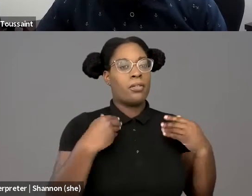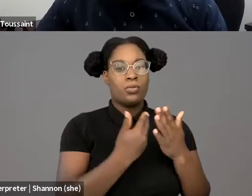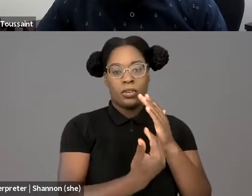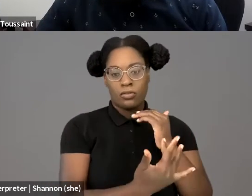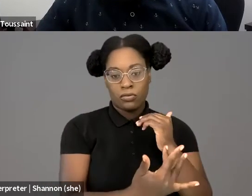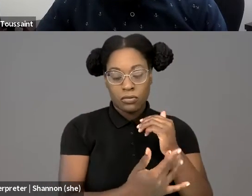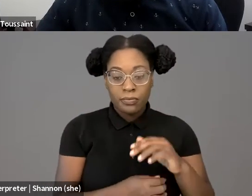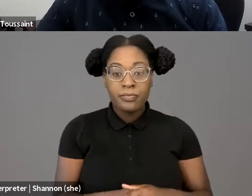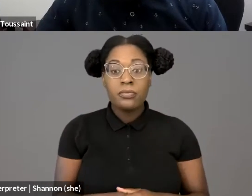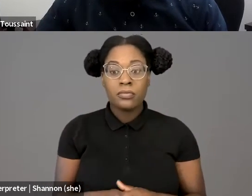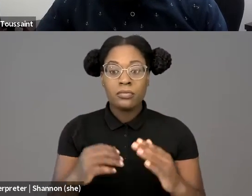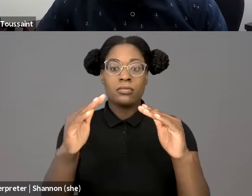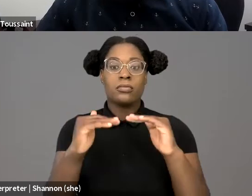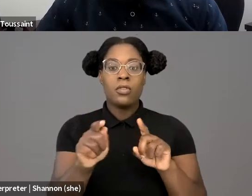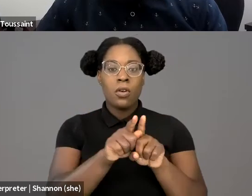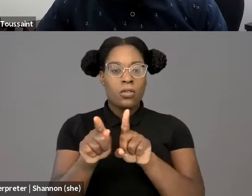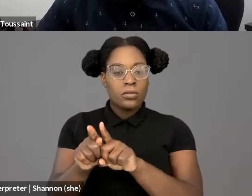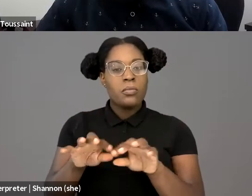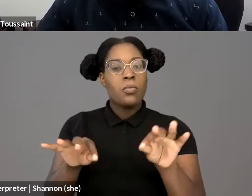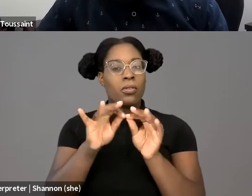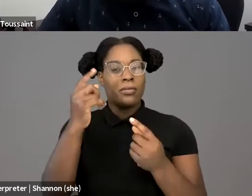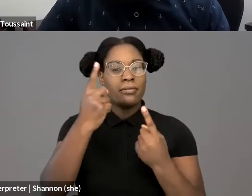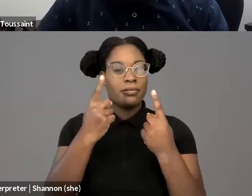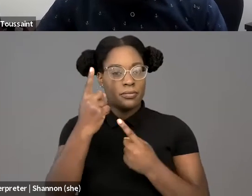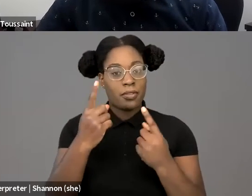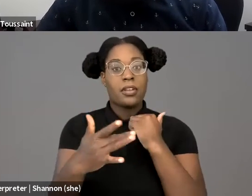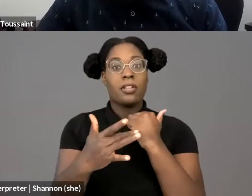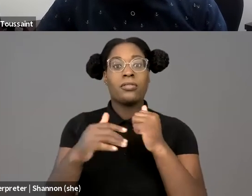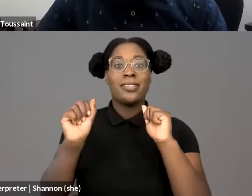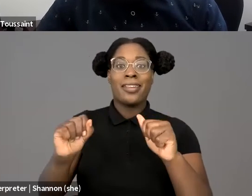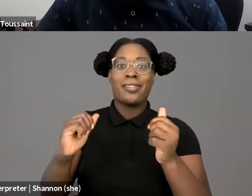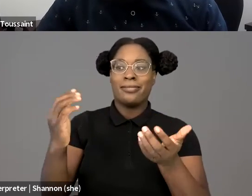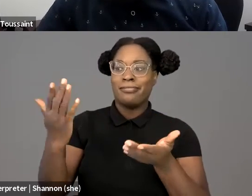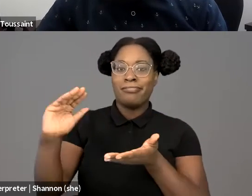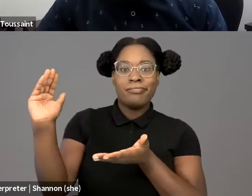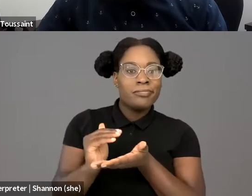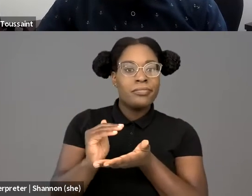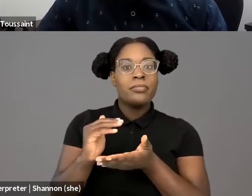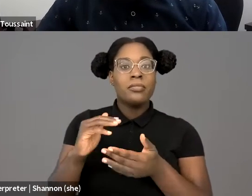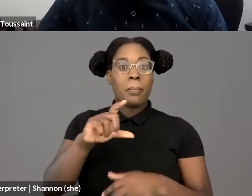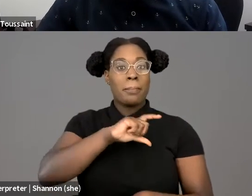can even reduce unequal policing. And, you know, I'm just gonna focus right now